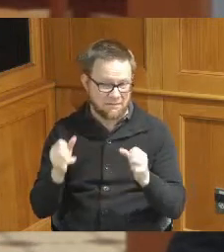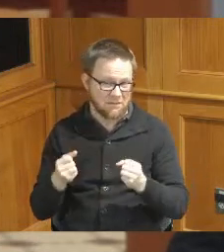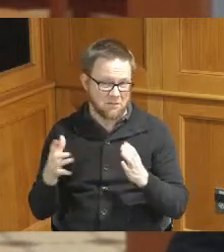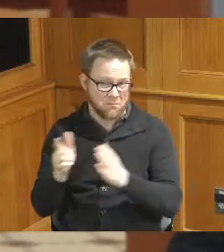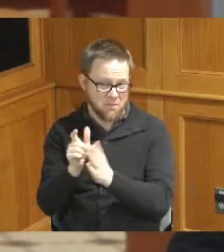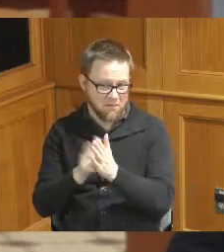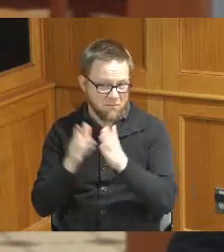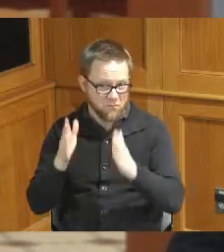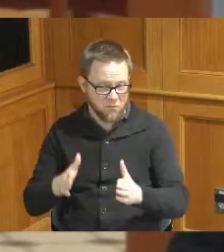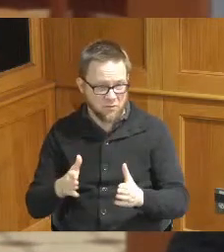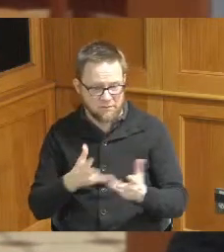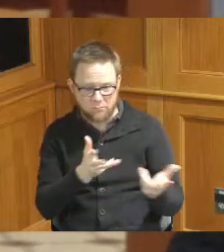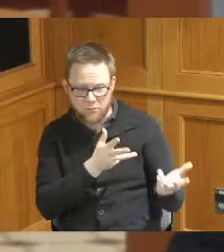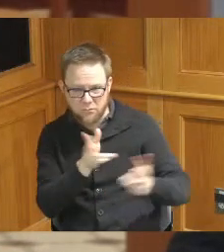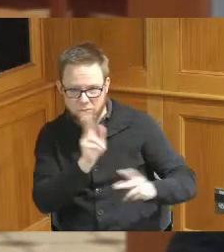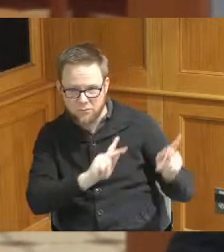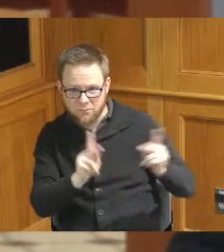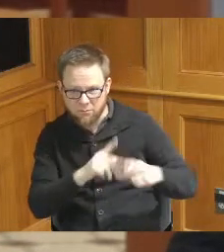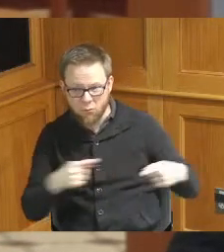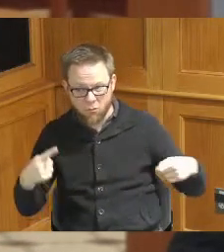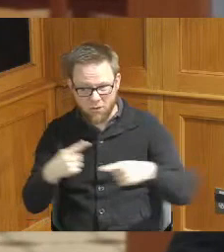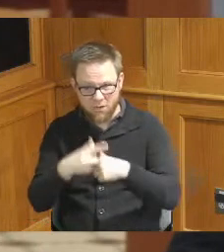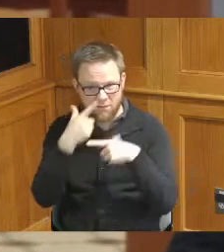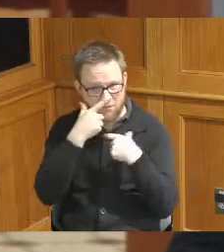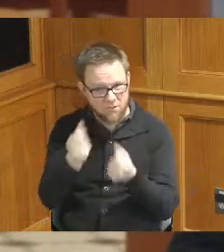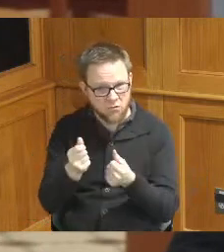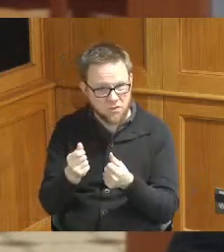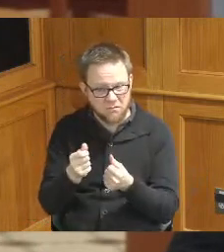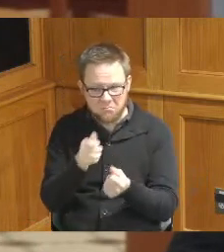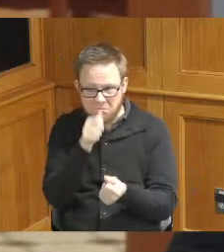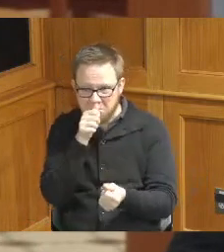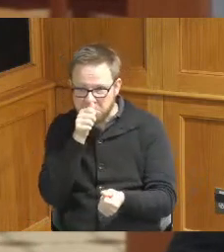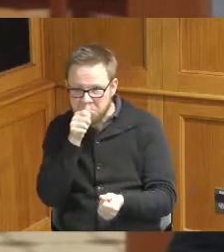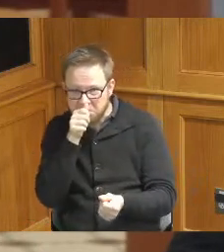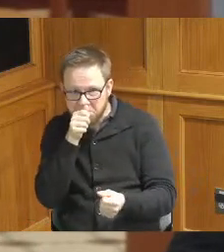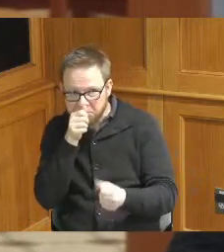with these people that have continued to have conflicts of interest in secret that need to be